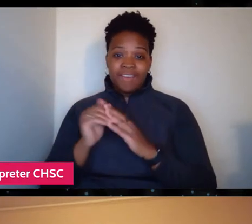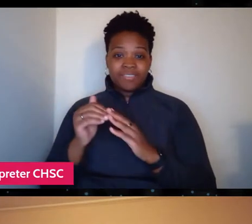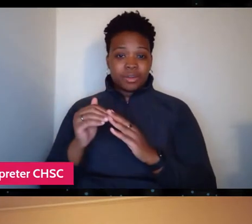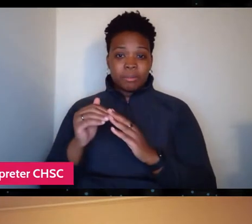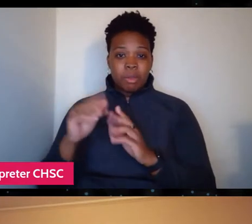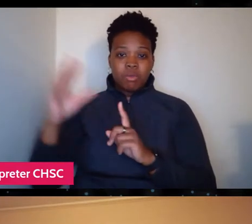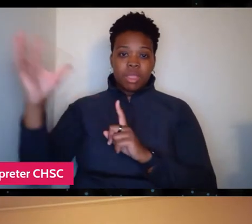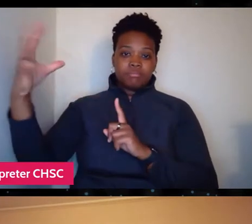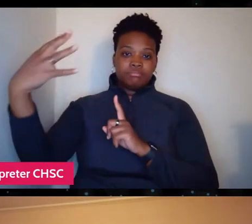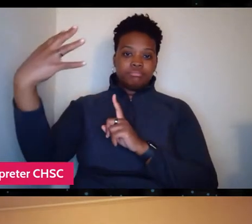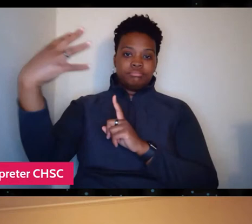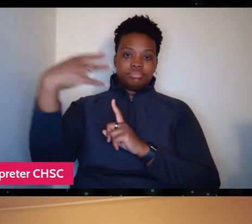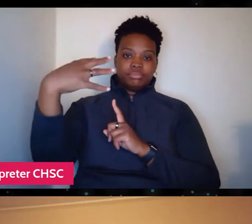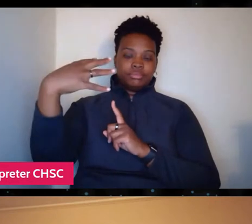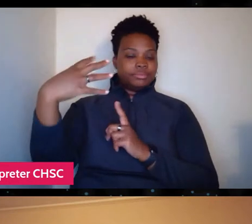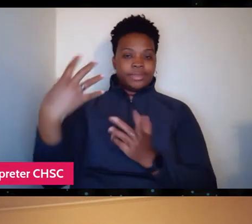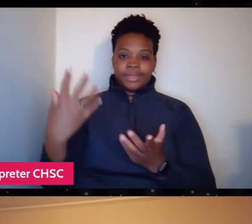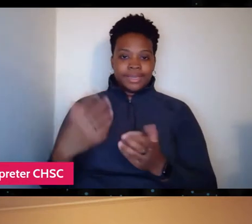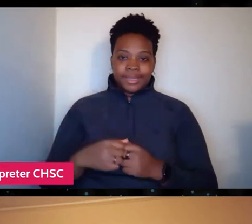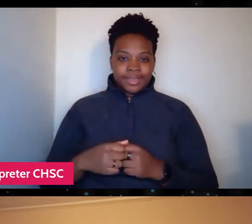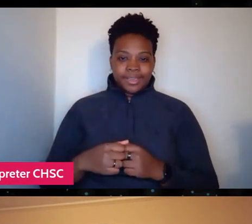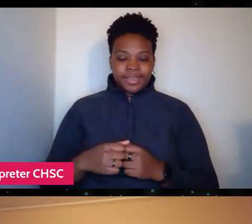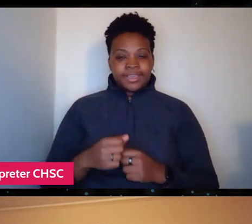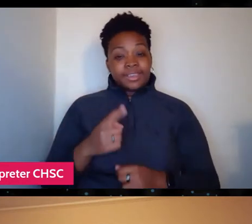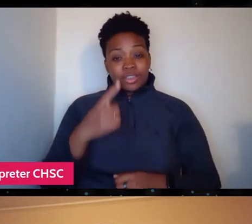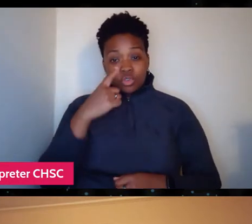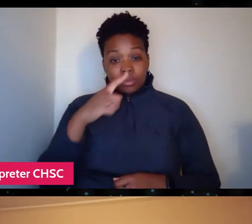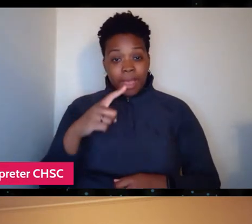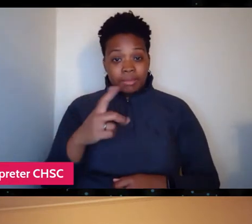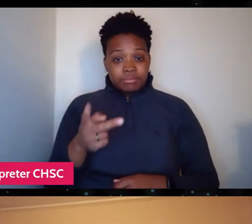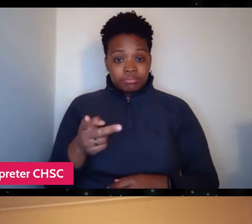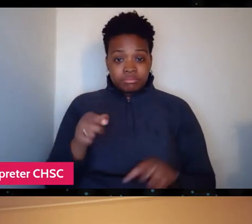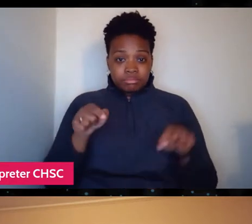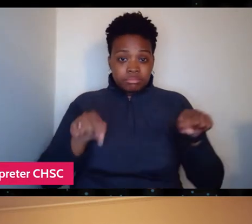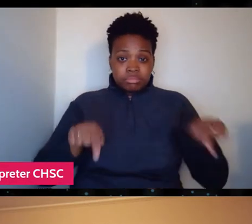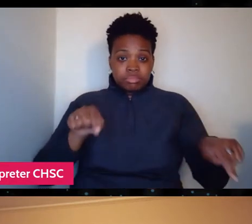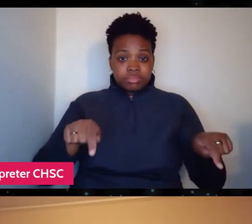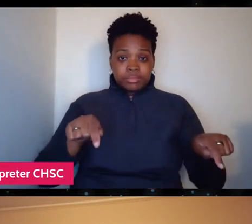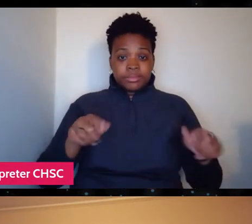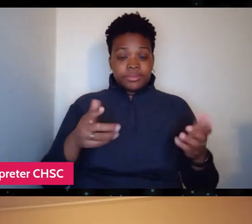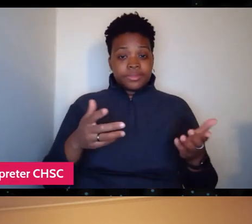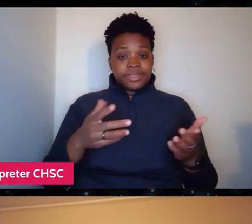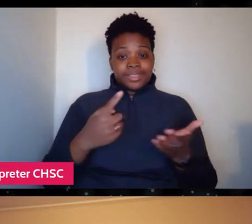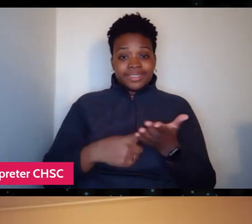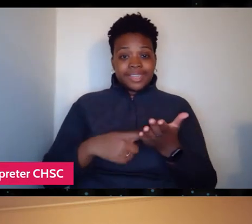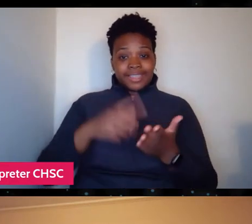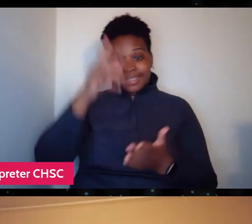So can you guys both talk a little bit about, you know, the man behind the mission and what that was like?